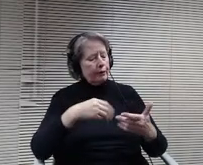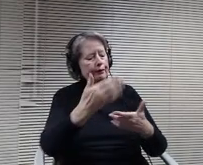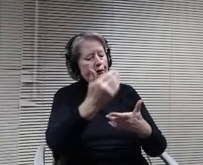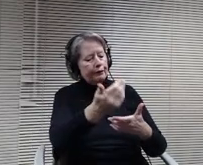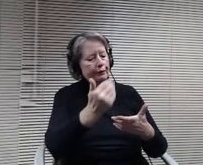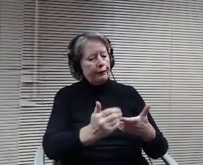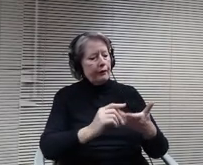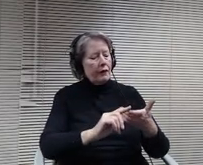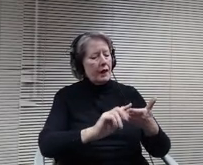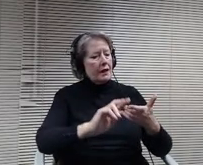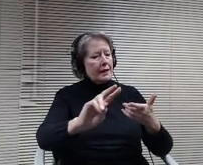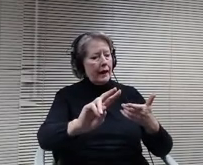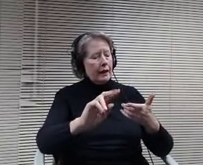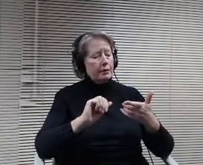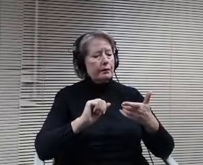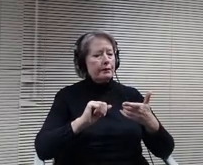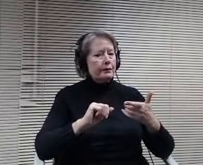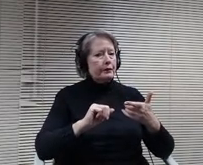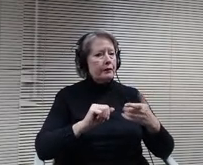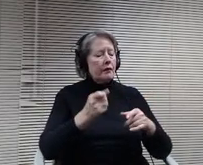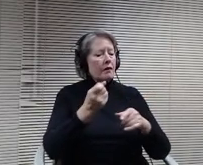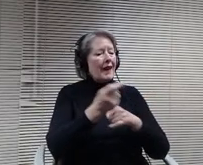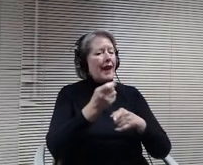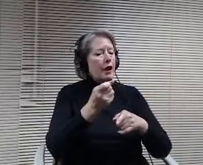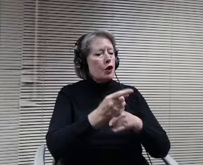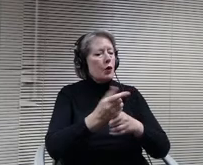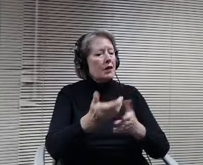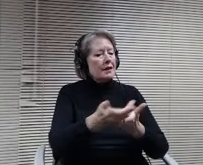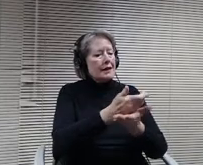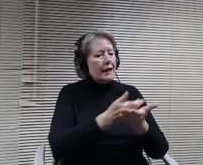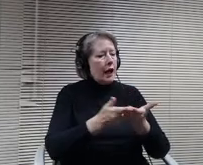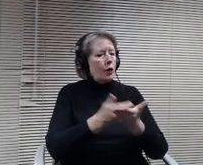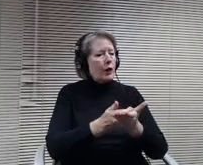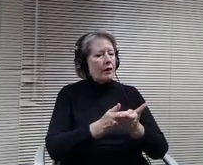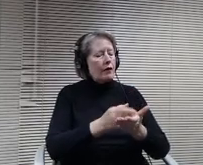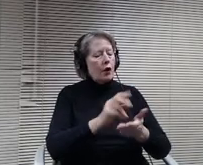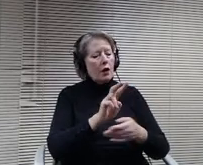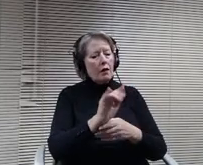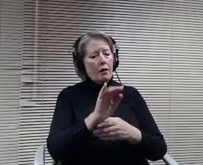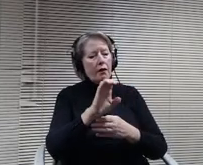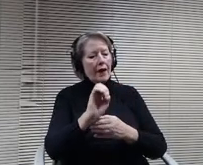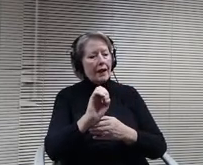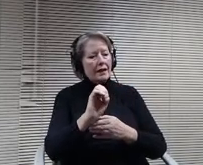Salary for the Vice chair is 750 and vice chair does do several